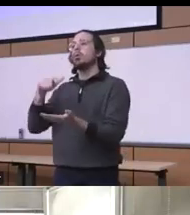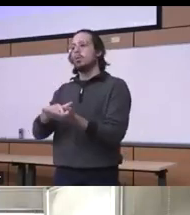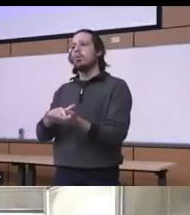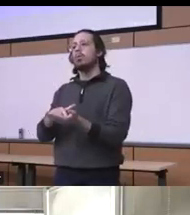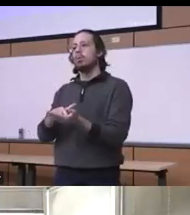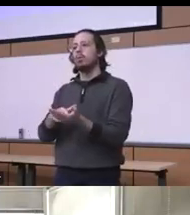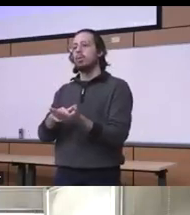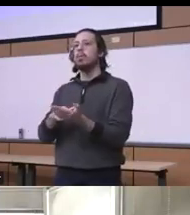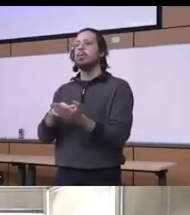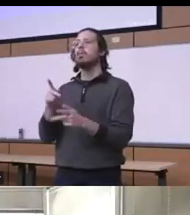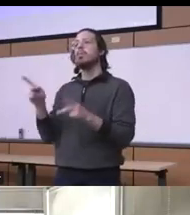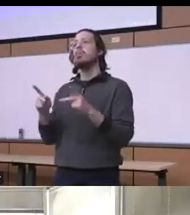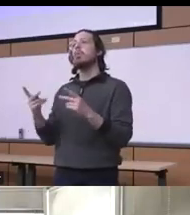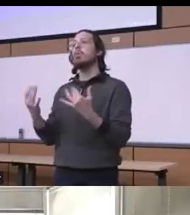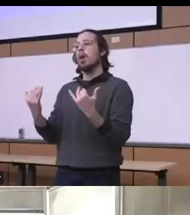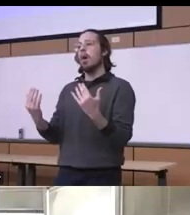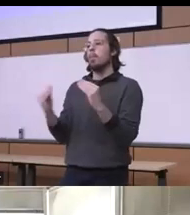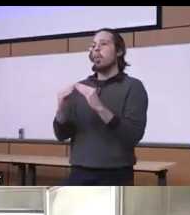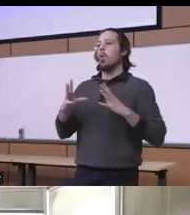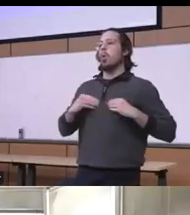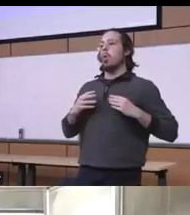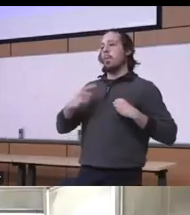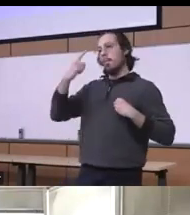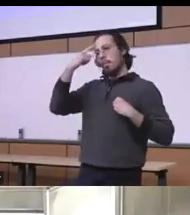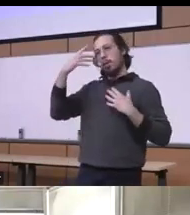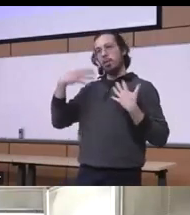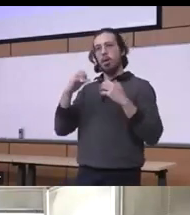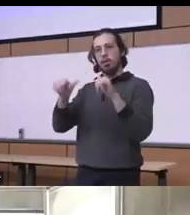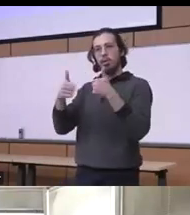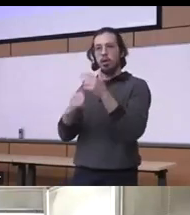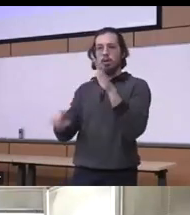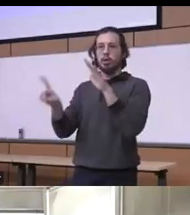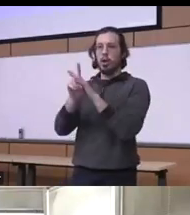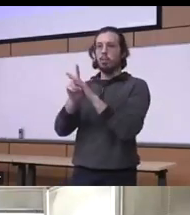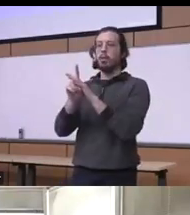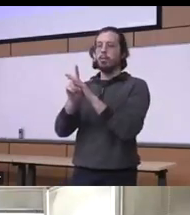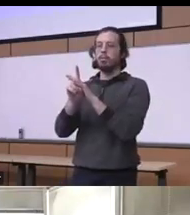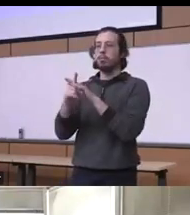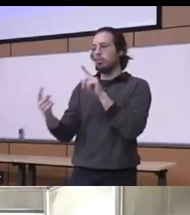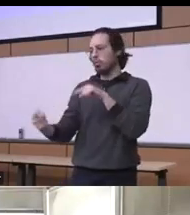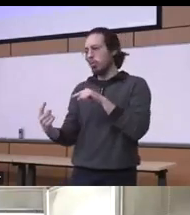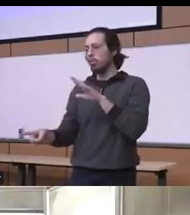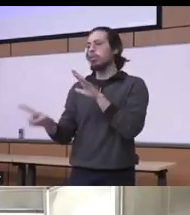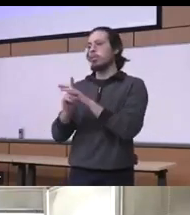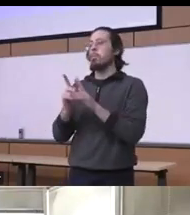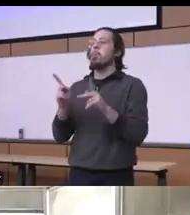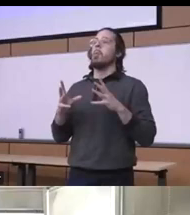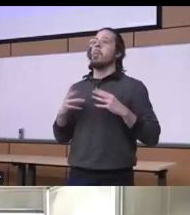more accepting of the mental false challenges and struggles so obviously we need to be more creative